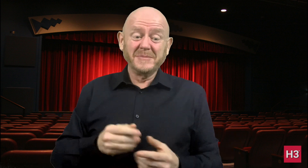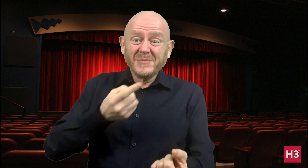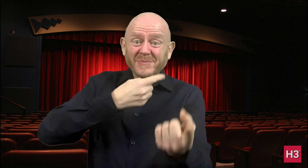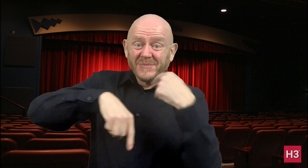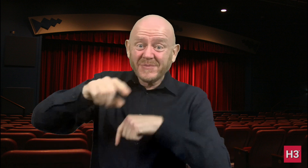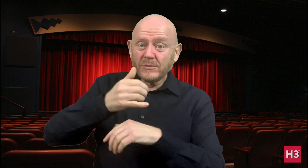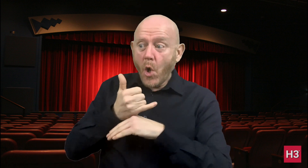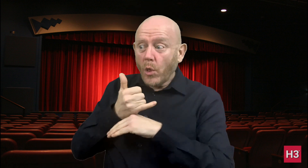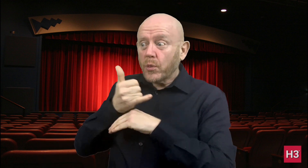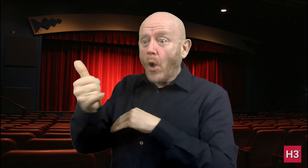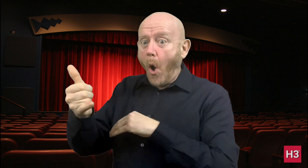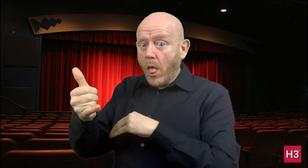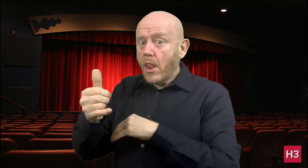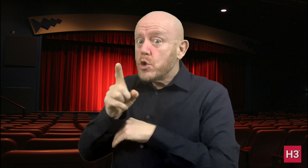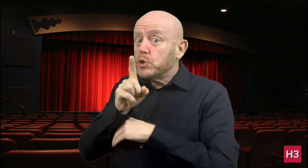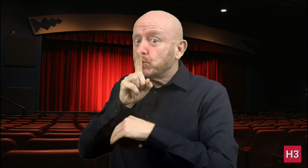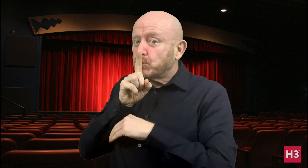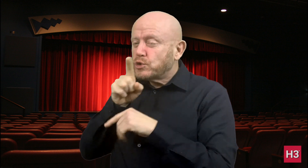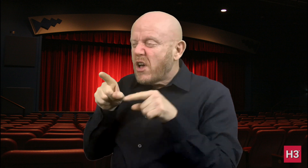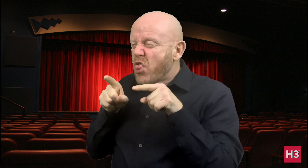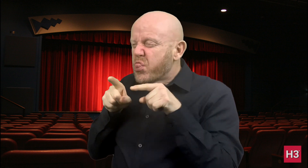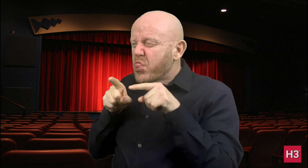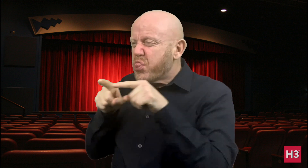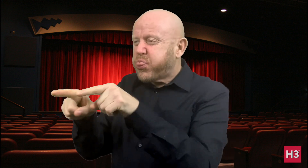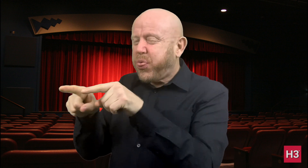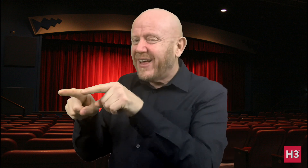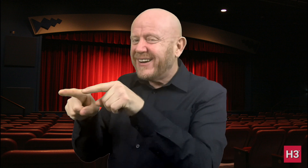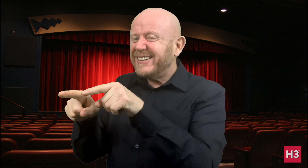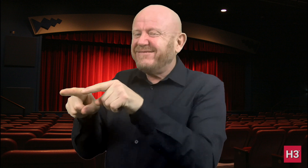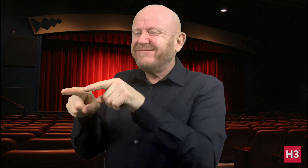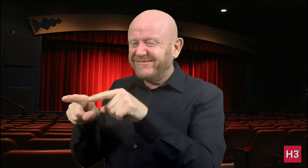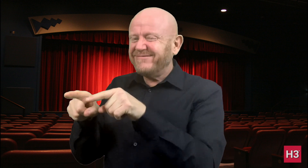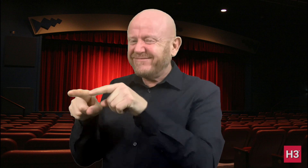We'll make video calls and prank them!